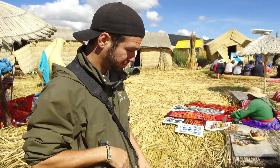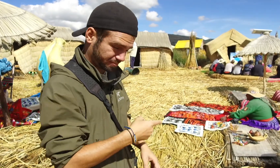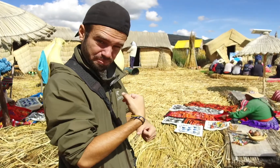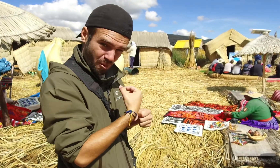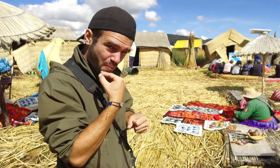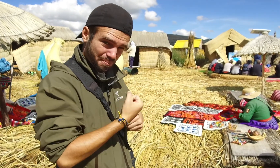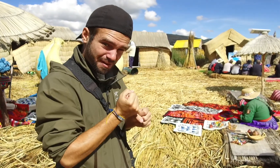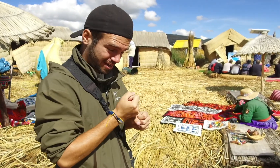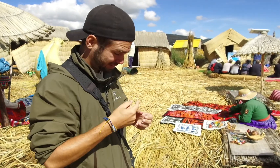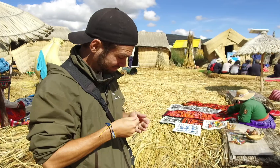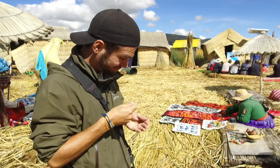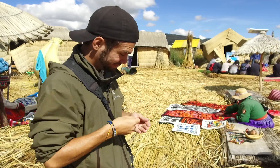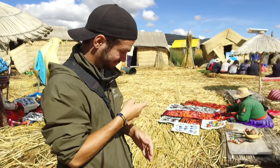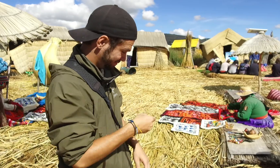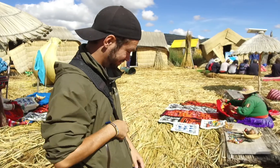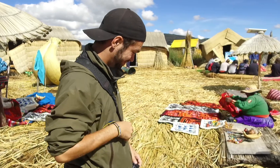All art pieces came from their handwork.